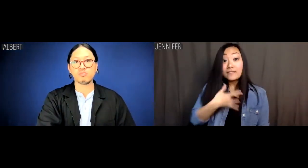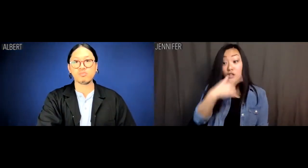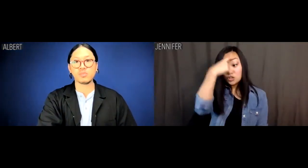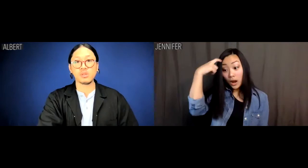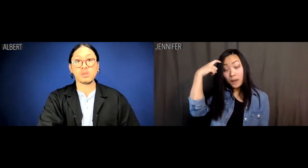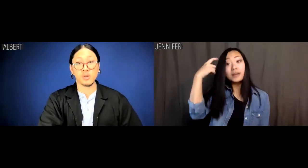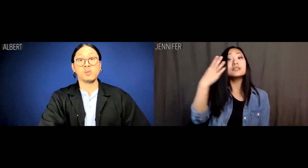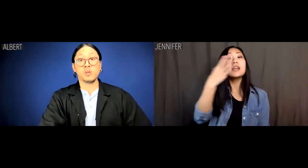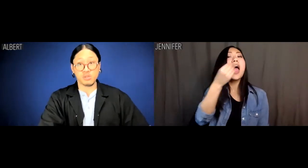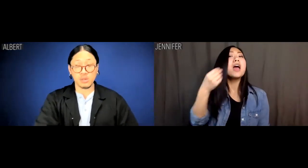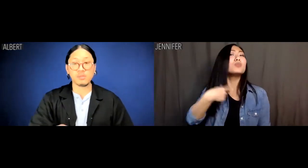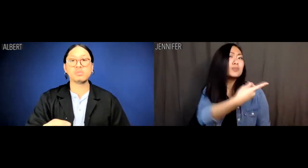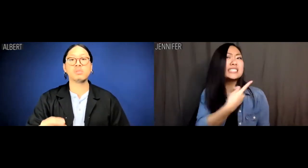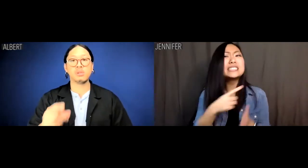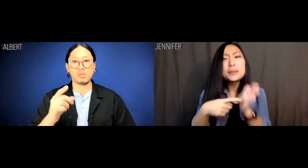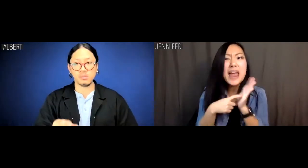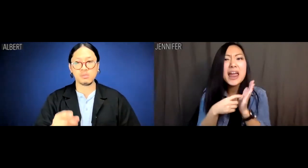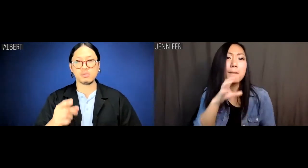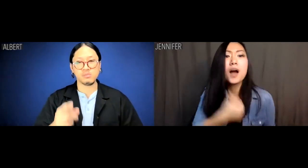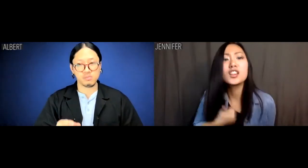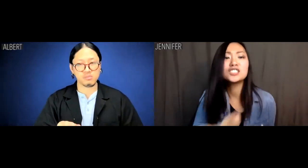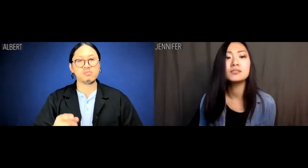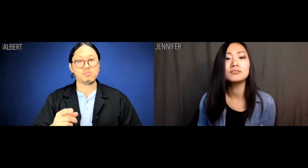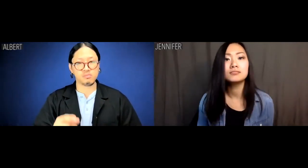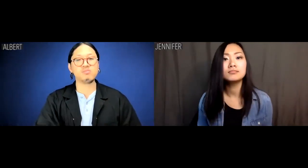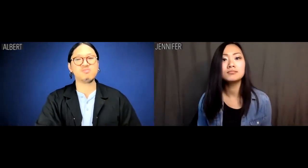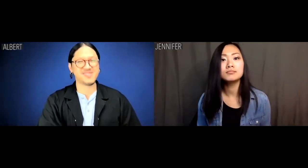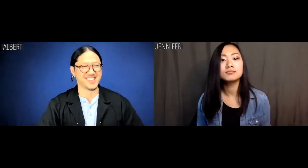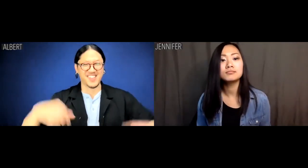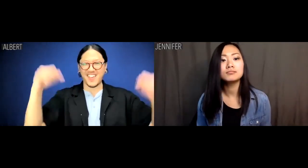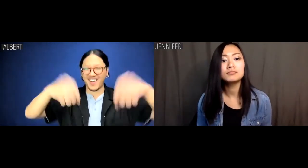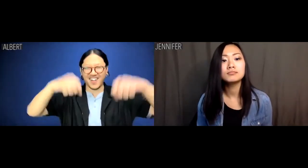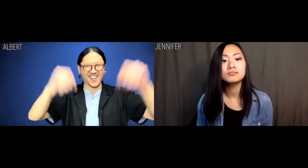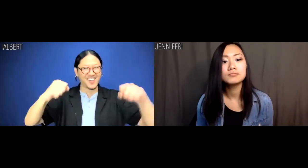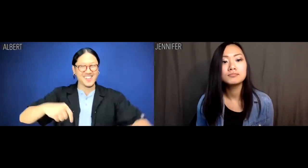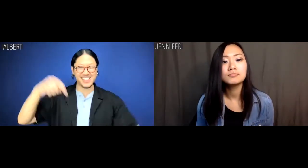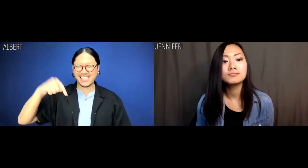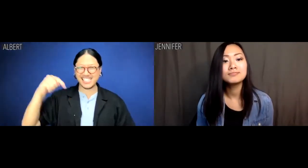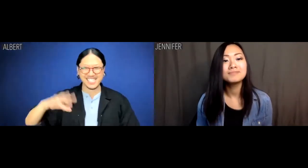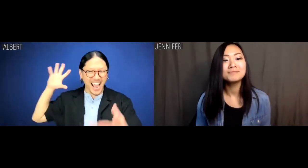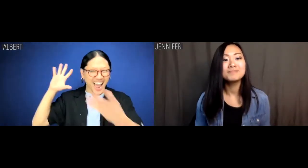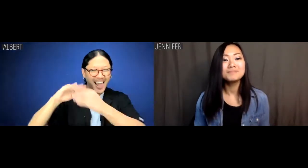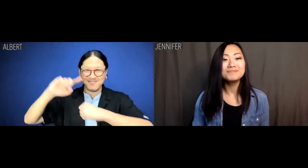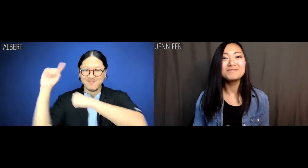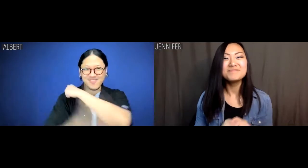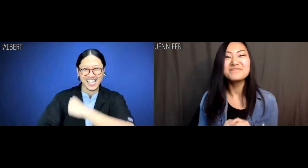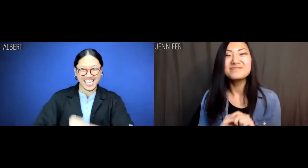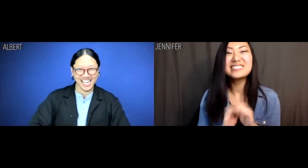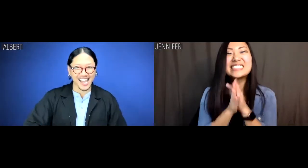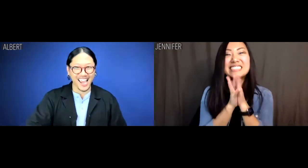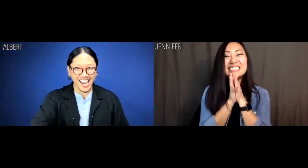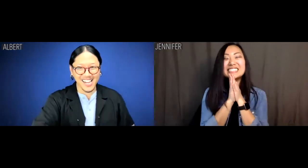We feel traumatized, and we demand an apology. Albert: Aw, yeah, this is a RECKONING.